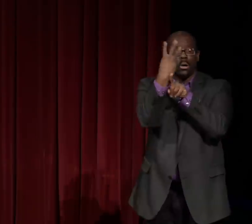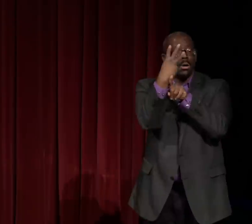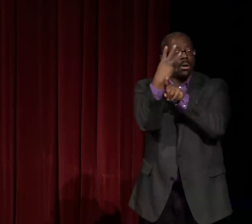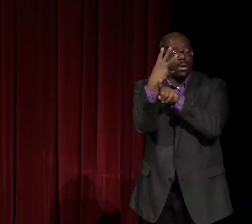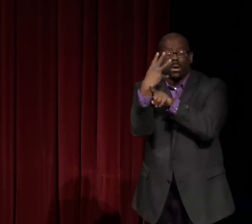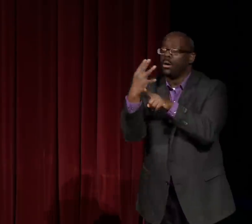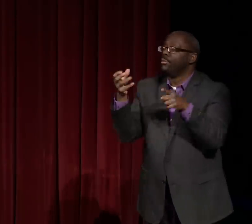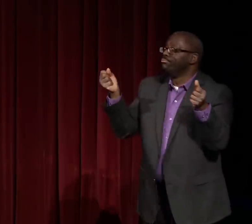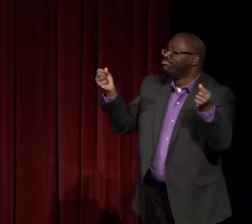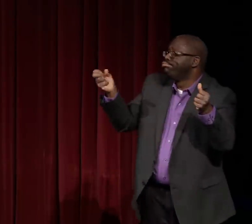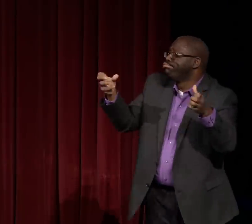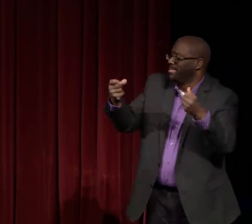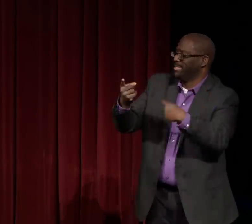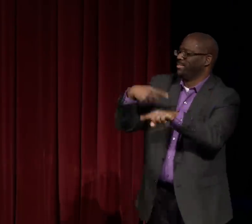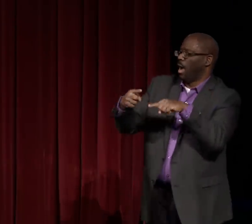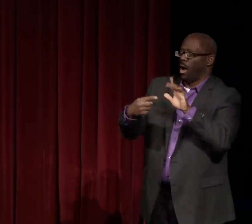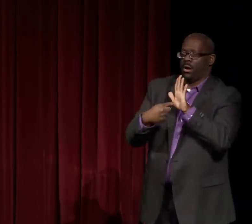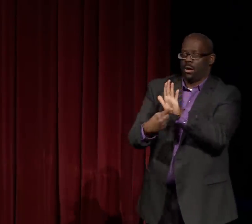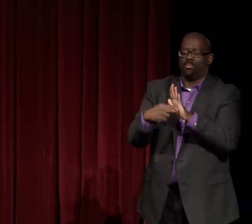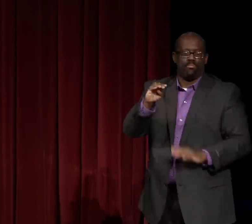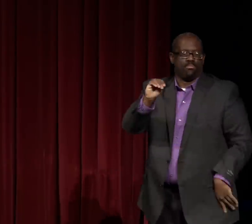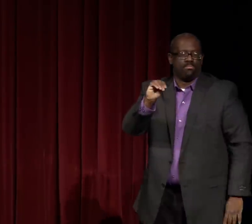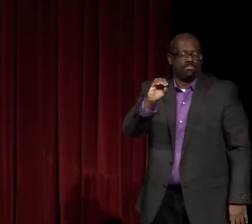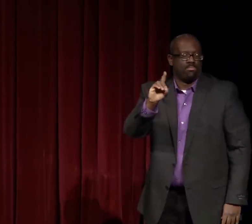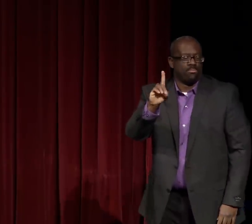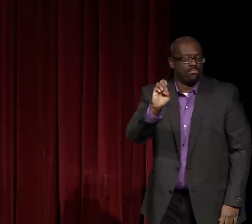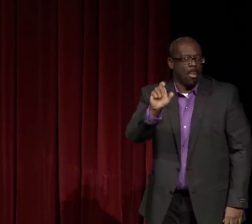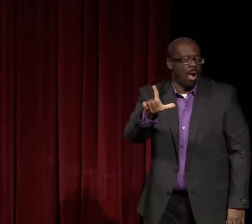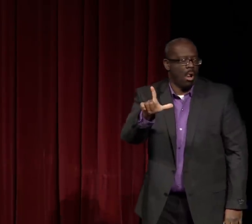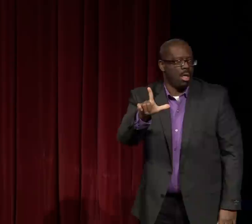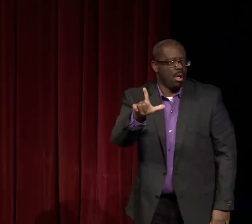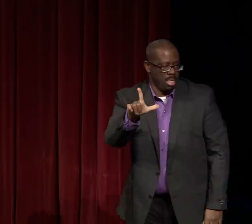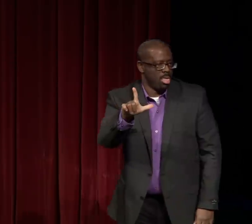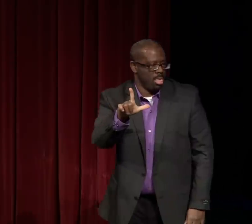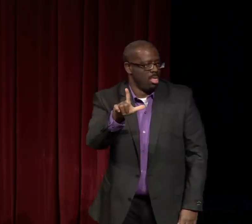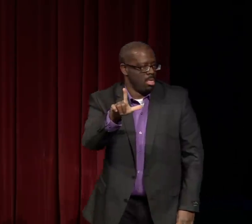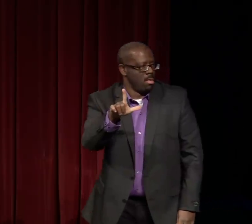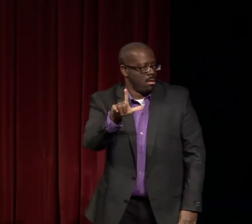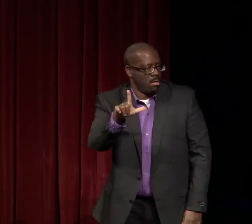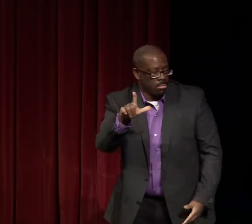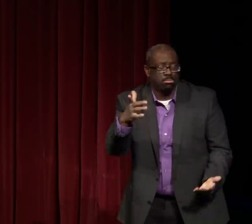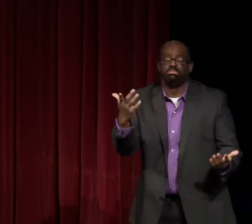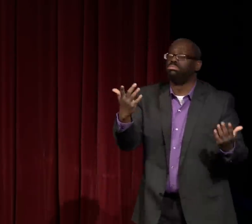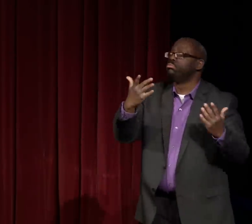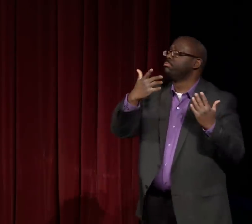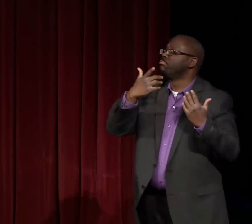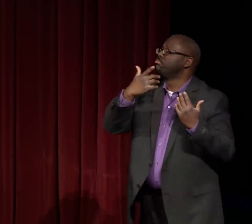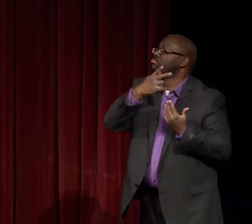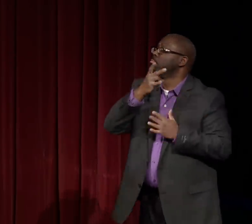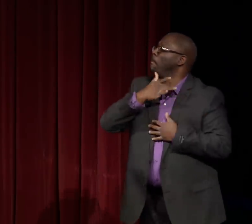or American Sign Language at the Austin Community College. And many times I utilize the sign model.